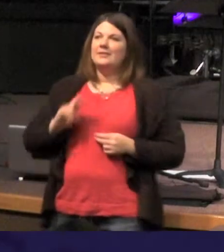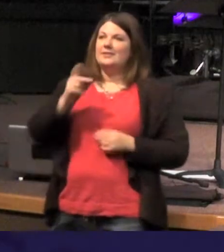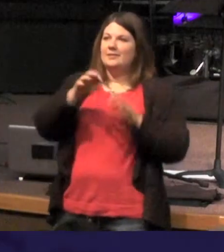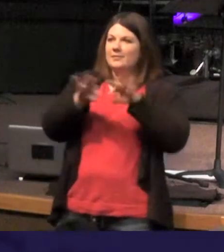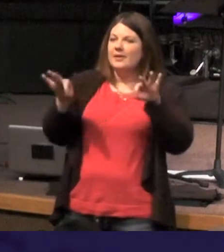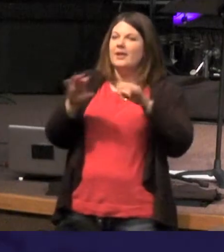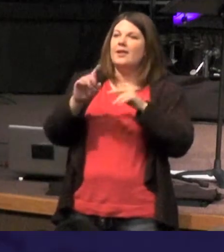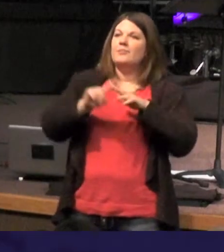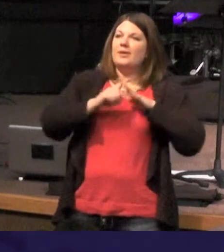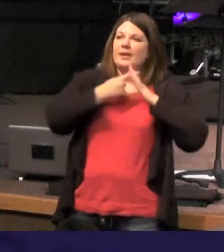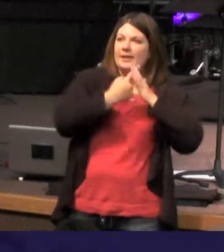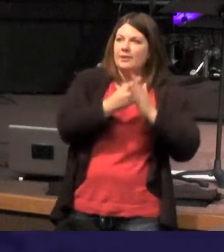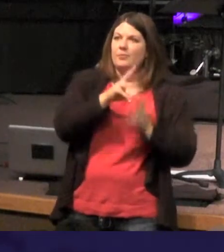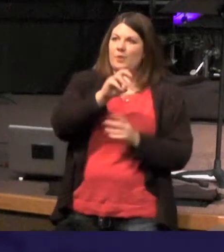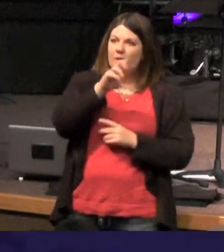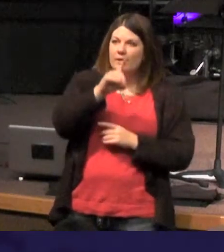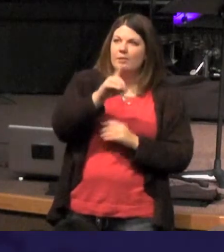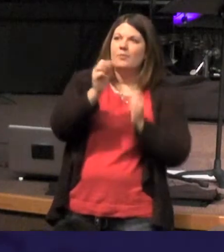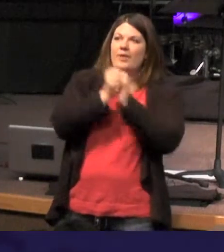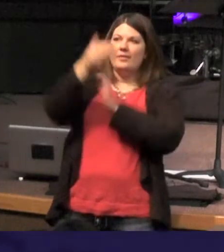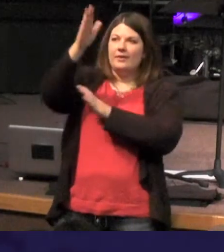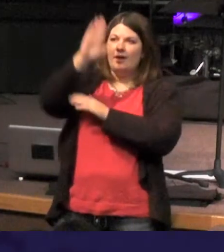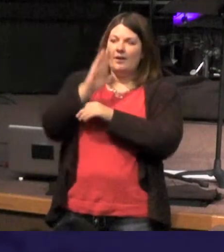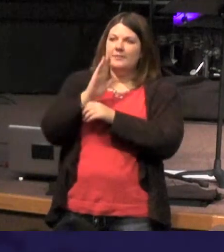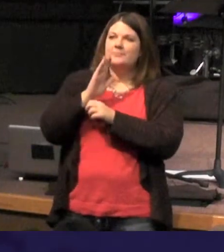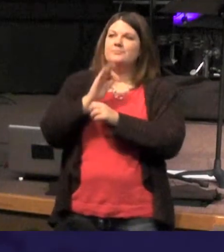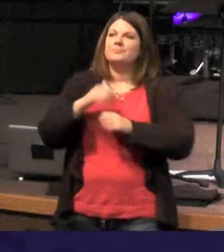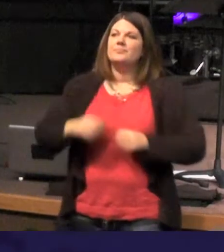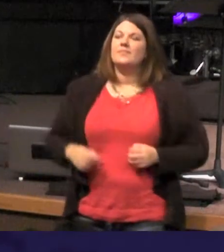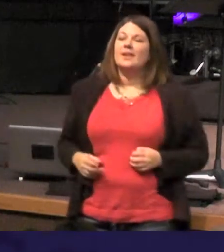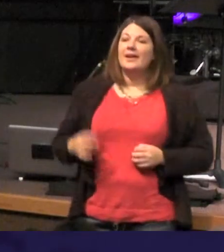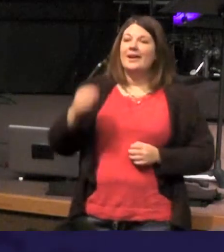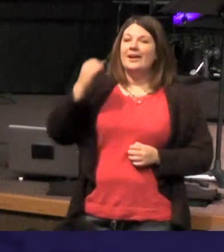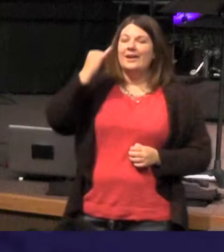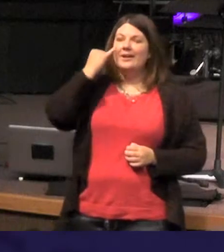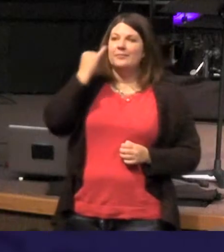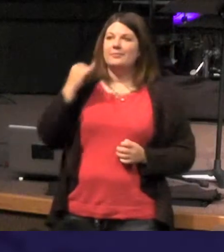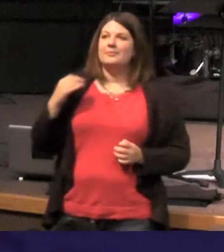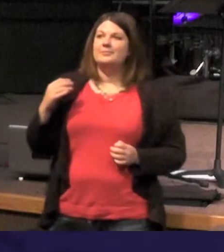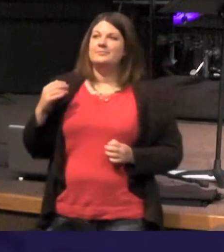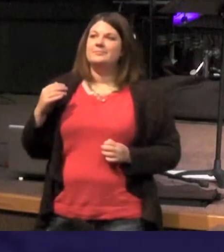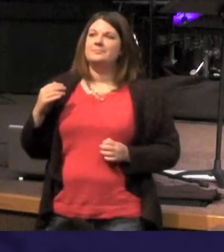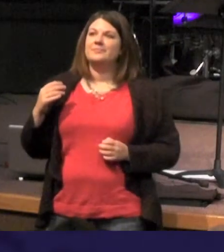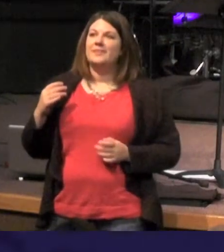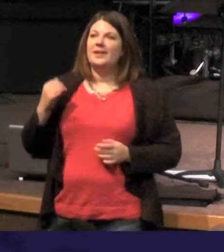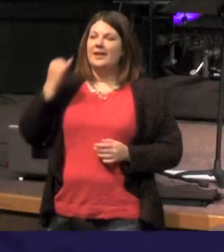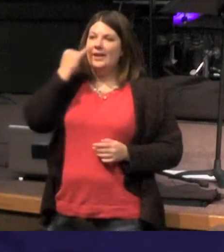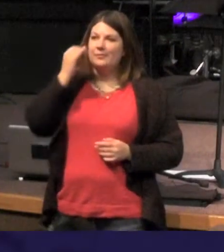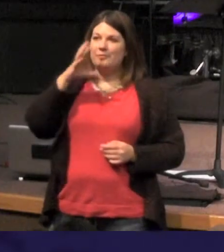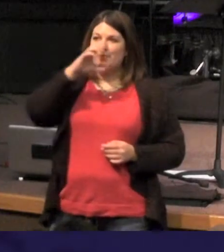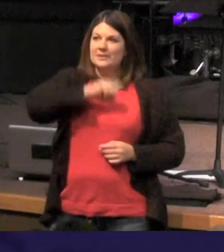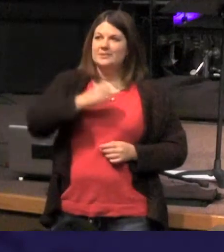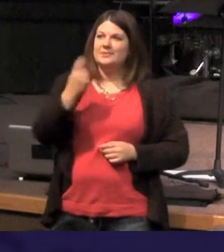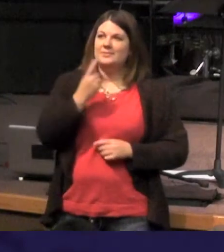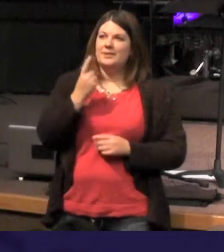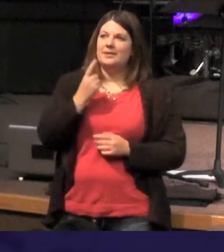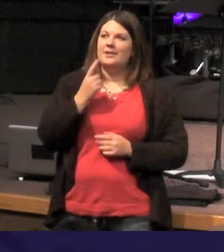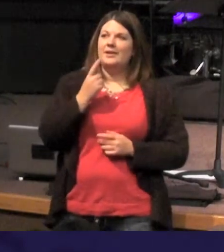In the beginning was the Word and the Word was God and we'd be missing a link but this is really telling us about Jesus notice in the beginning